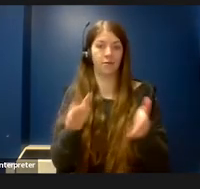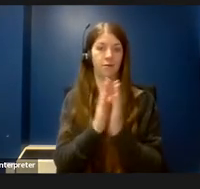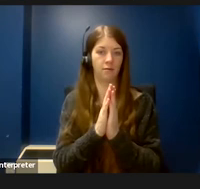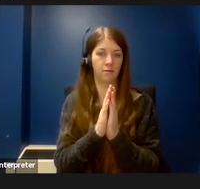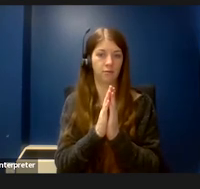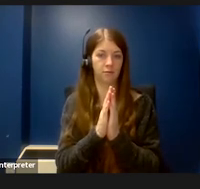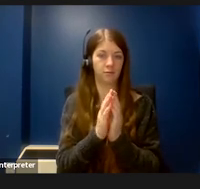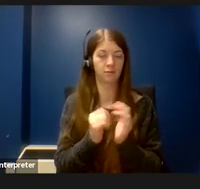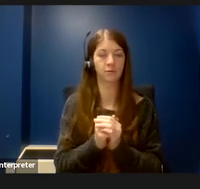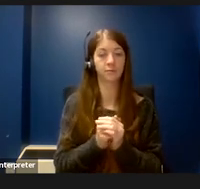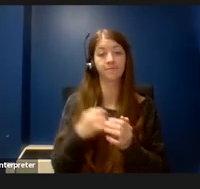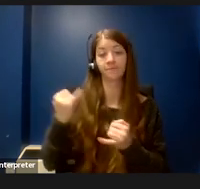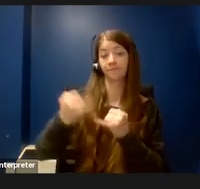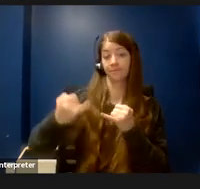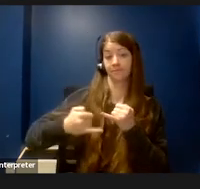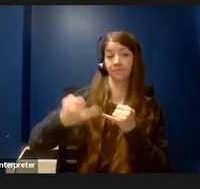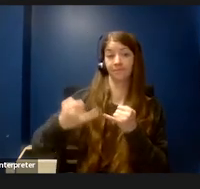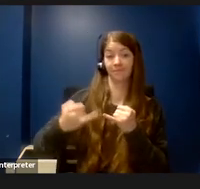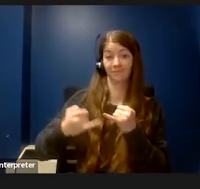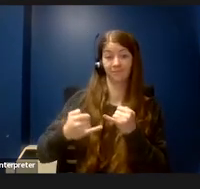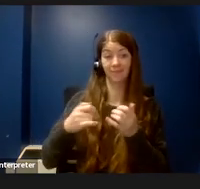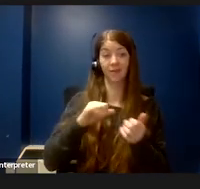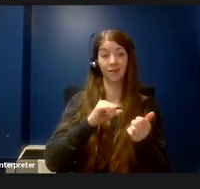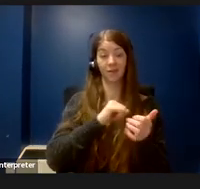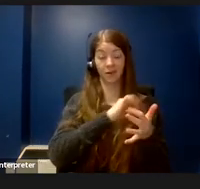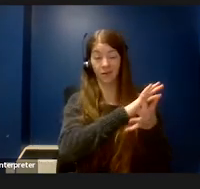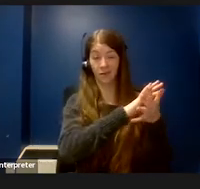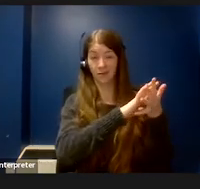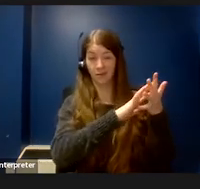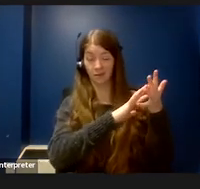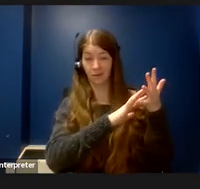And finally the accommodation request needs to be granted.